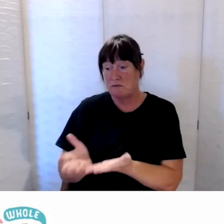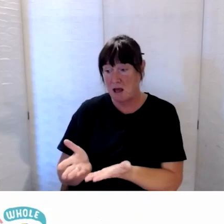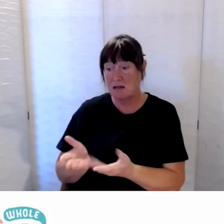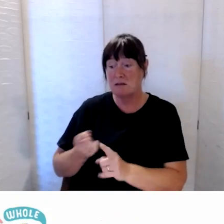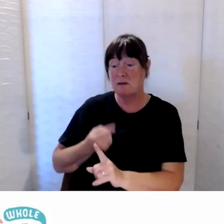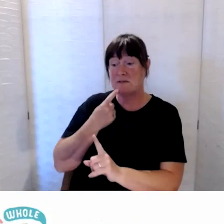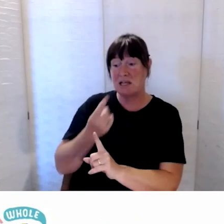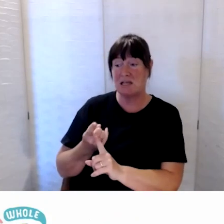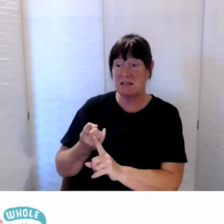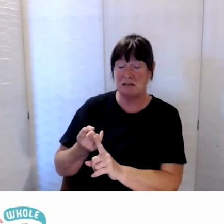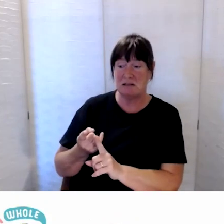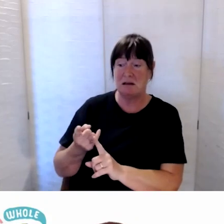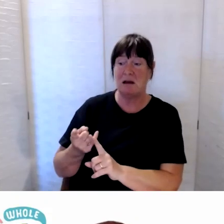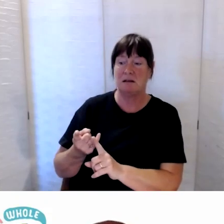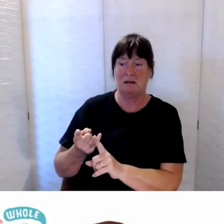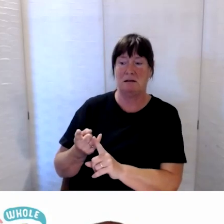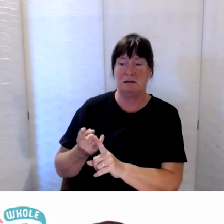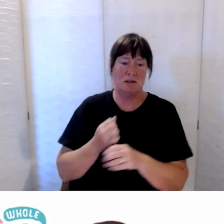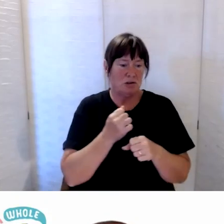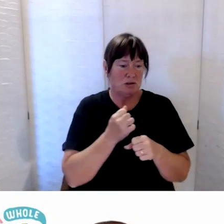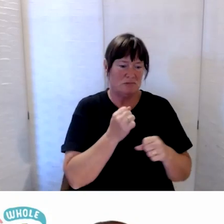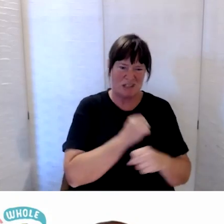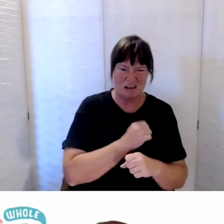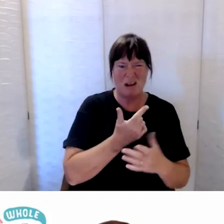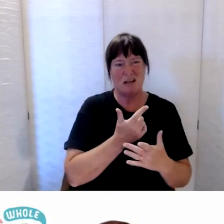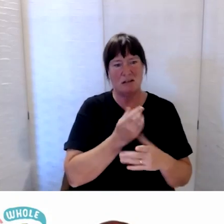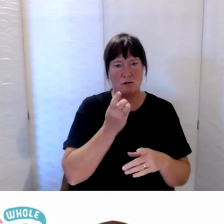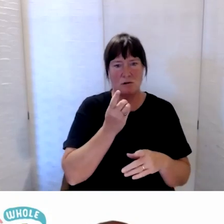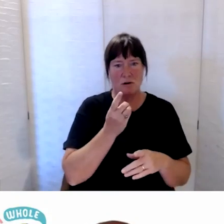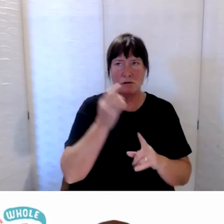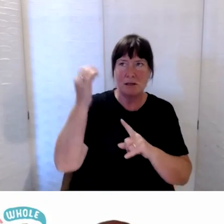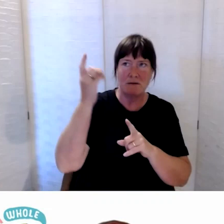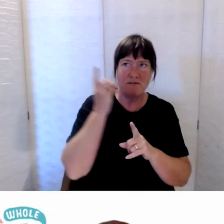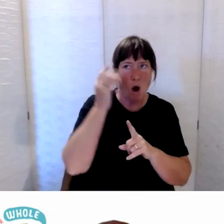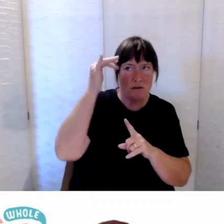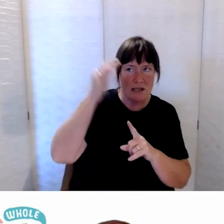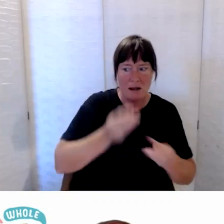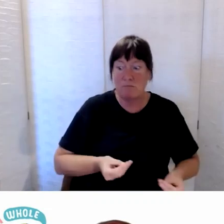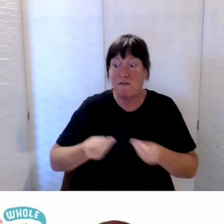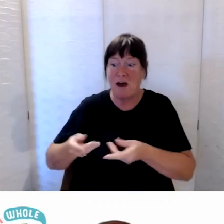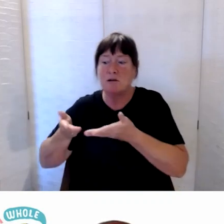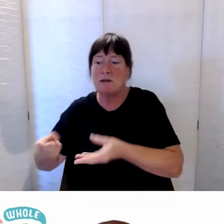things like generators or satellite phones. In terms of the disability support funding that’s already